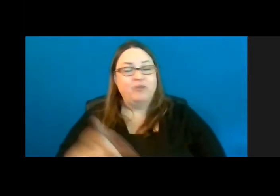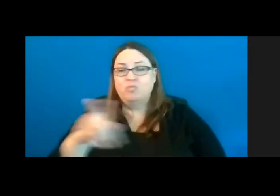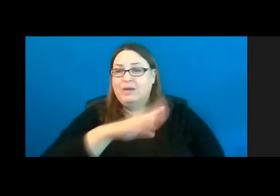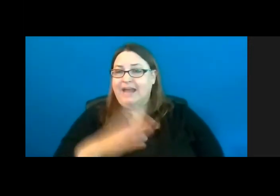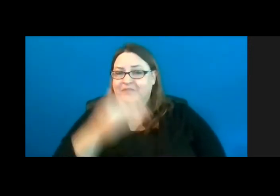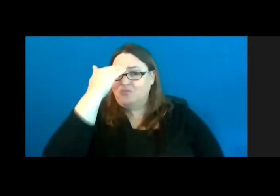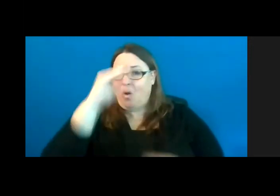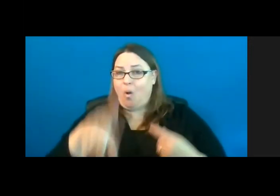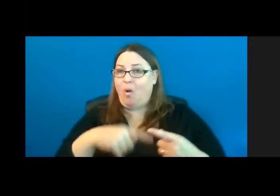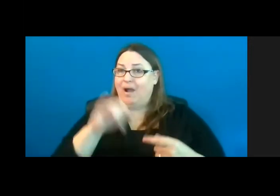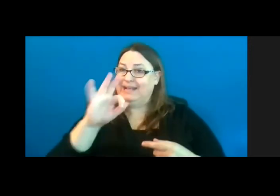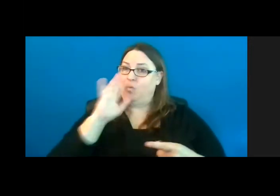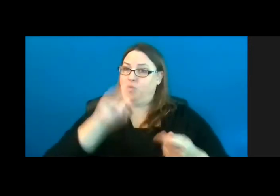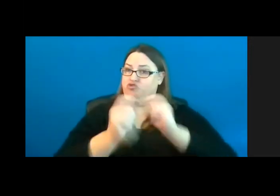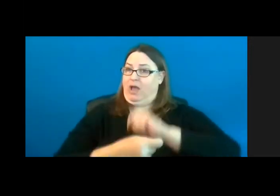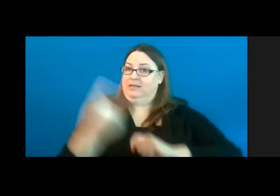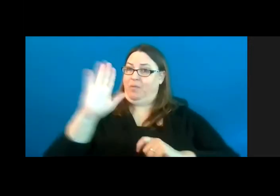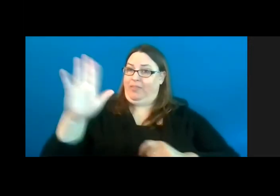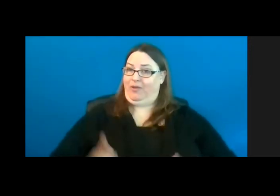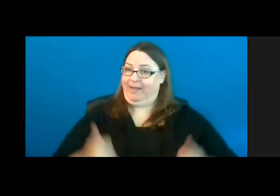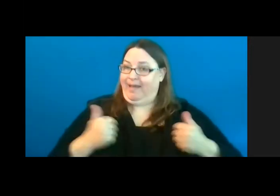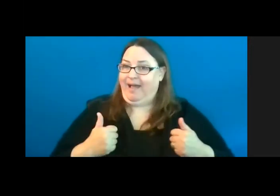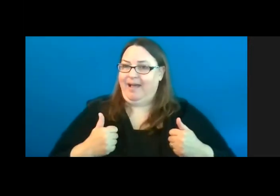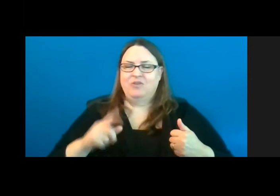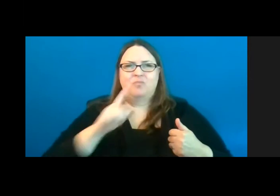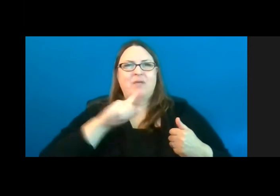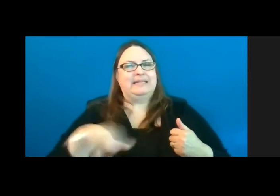I mean, this is a very rewarding organization.